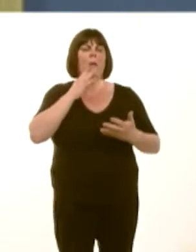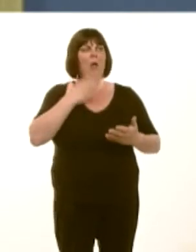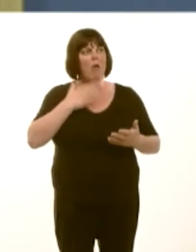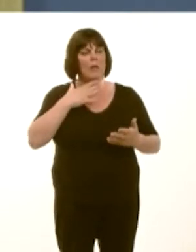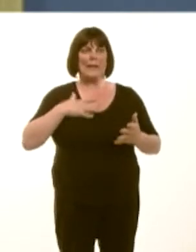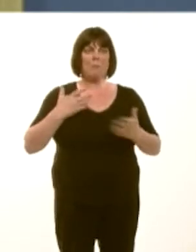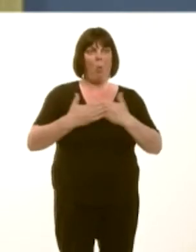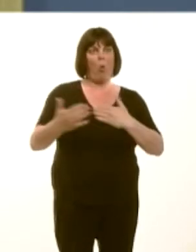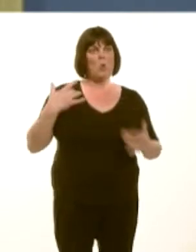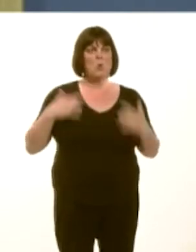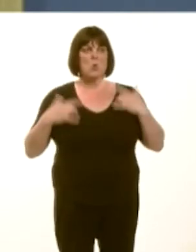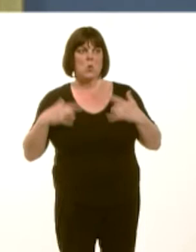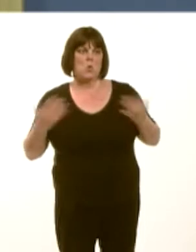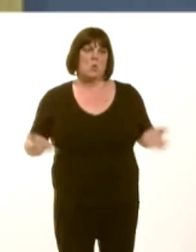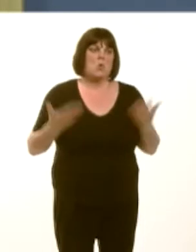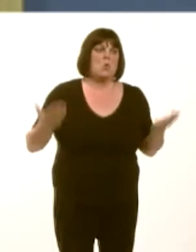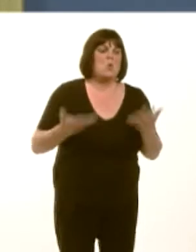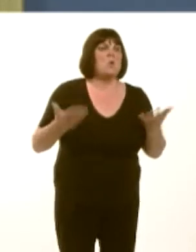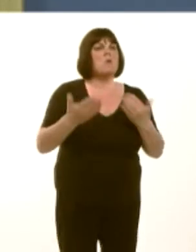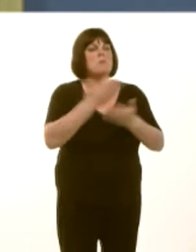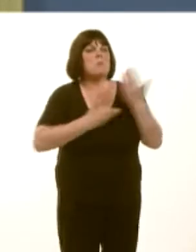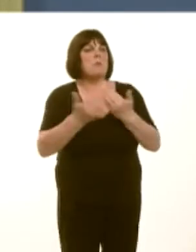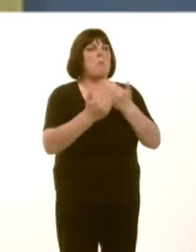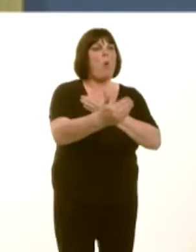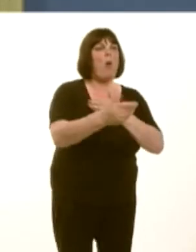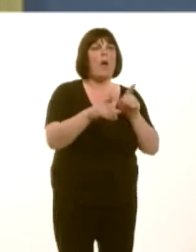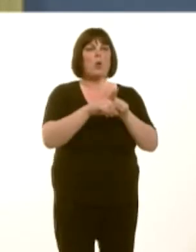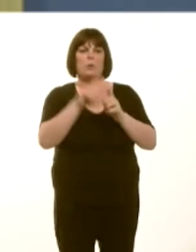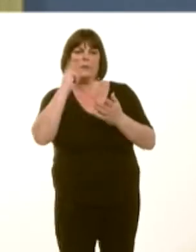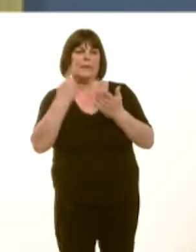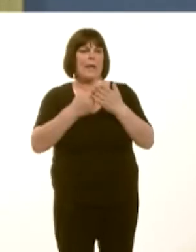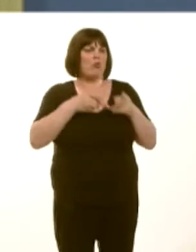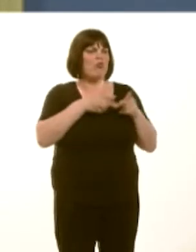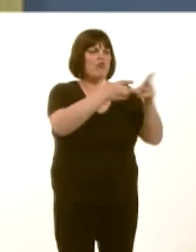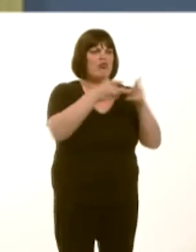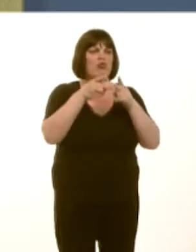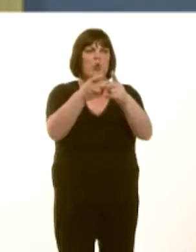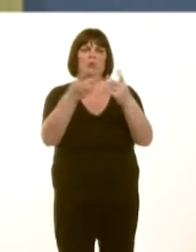I think more detail in terms of the component partsóthe routes, the infrastructure, the